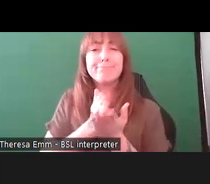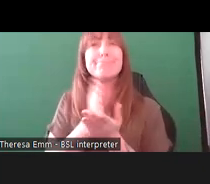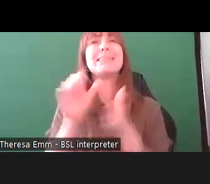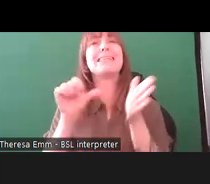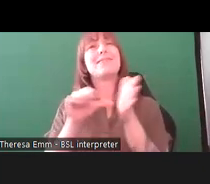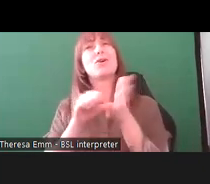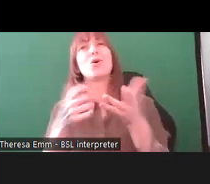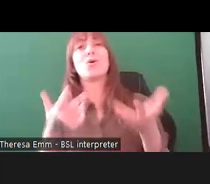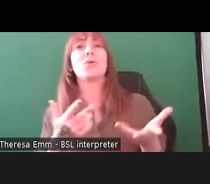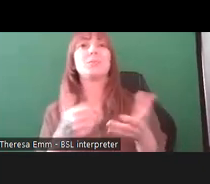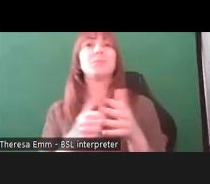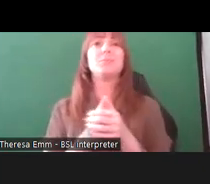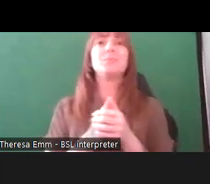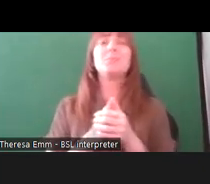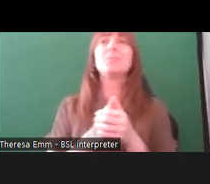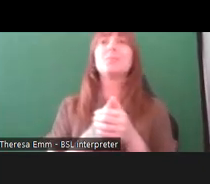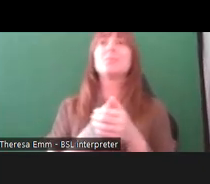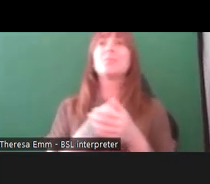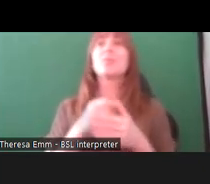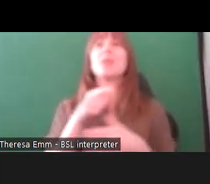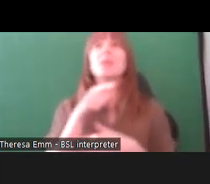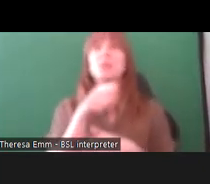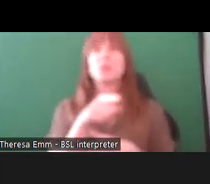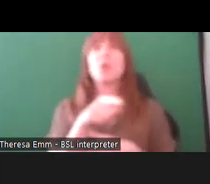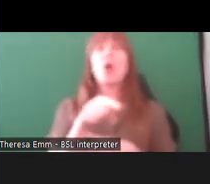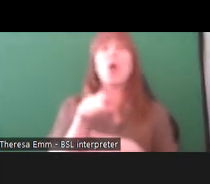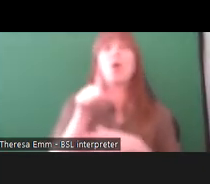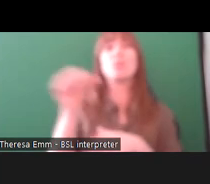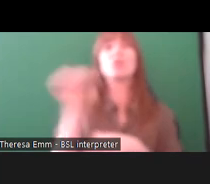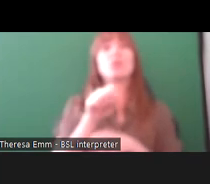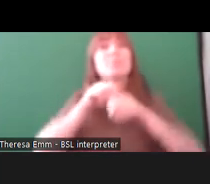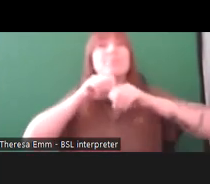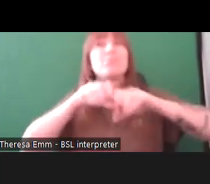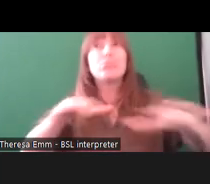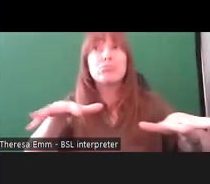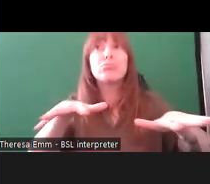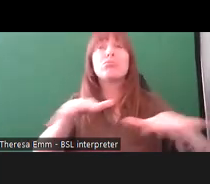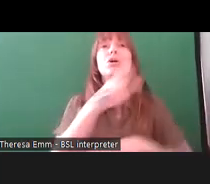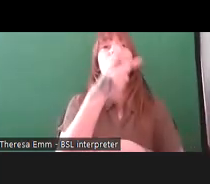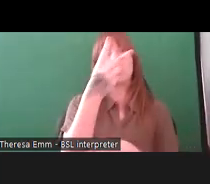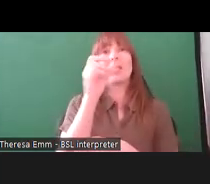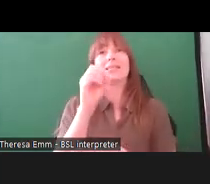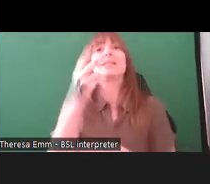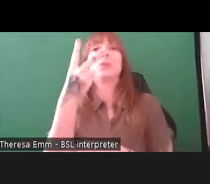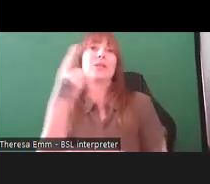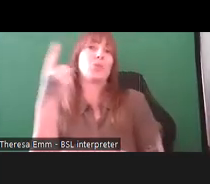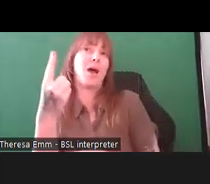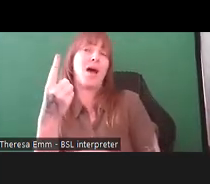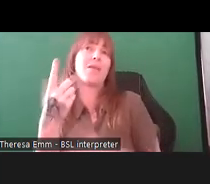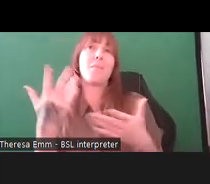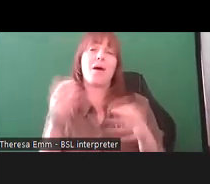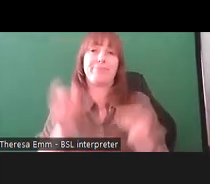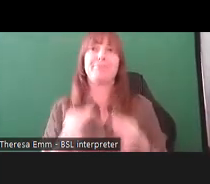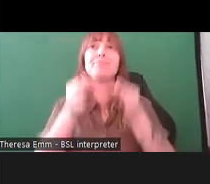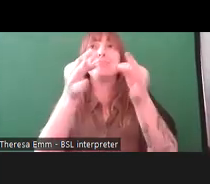'Nothing About Us Without Us' was meant to launch in 2021 but we pushed it back a year because of